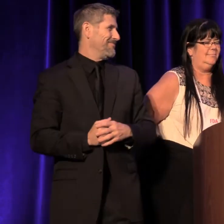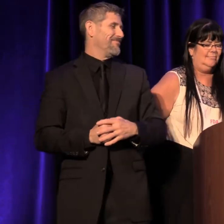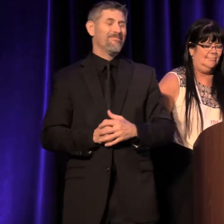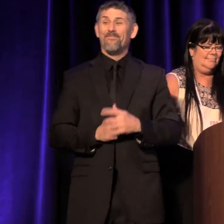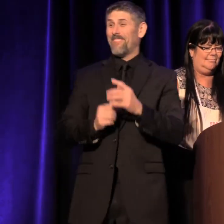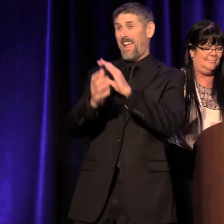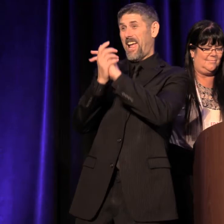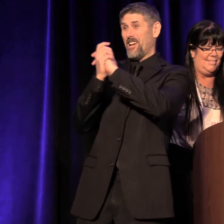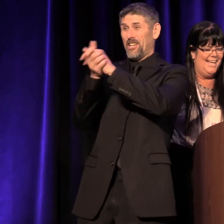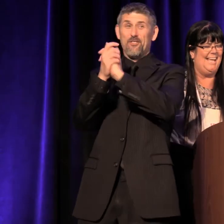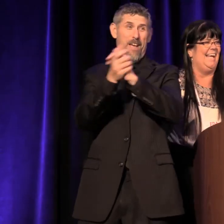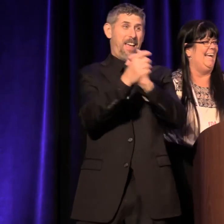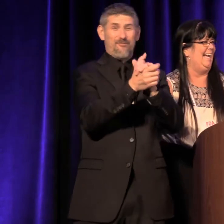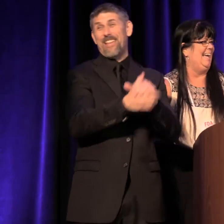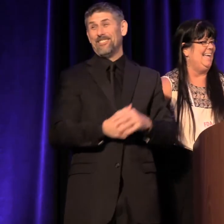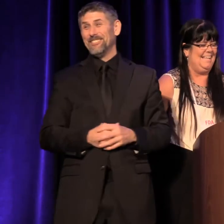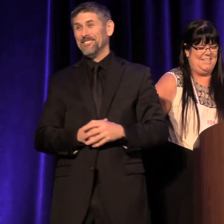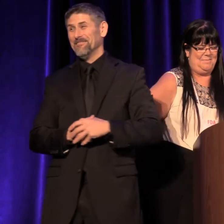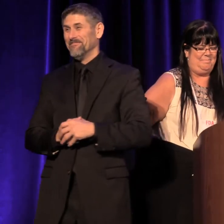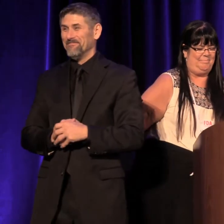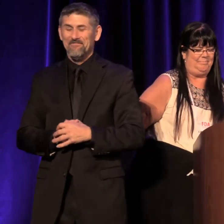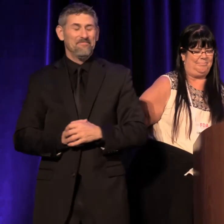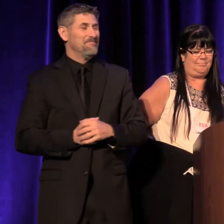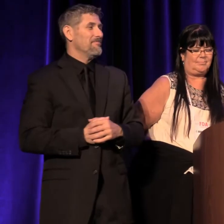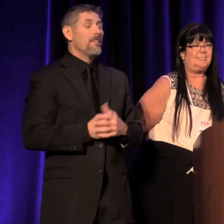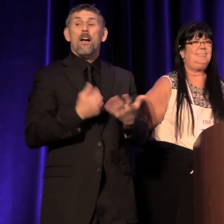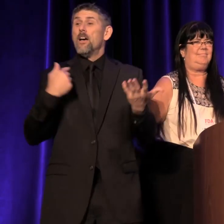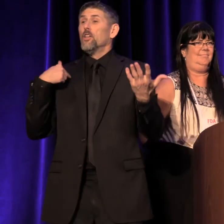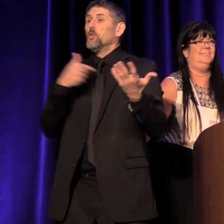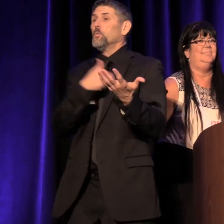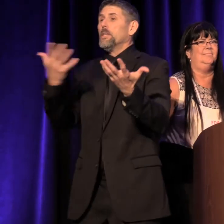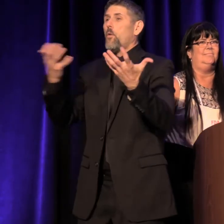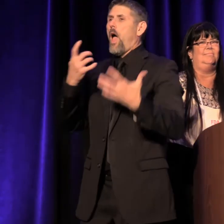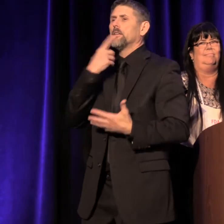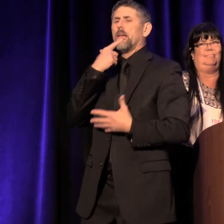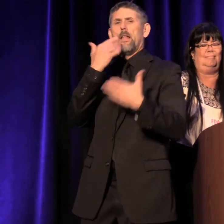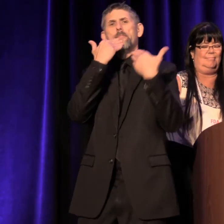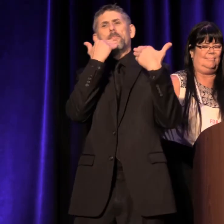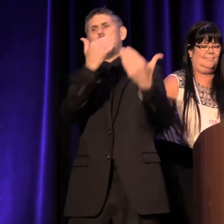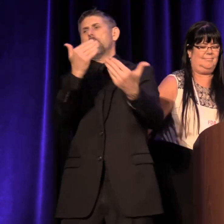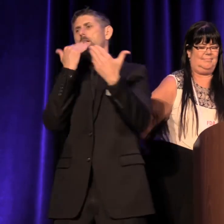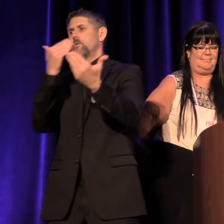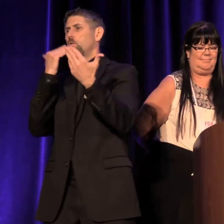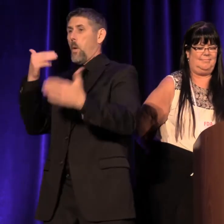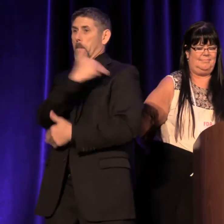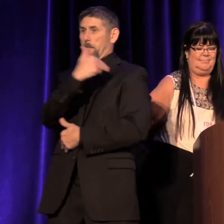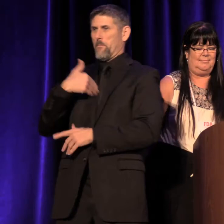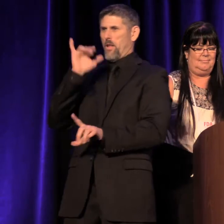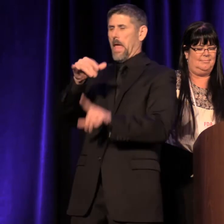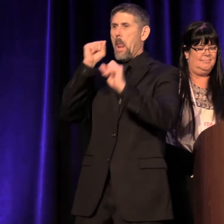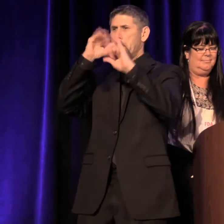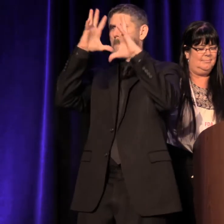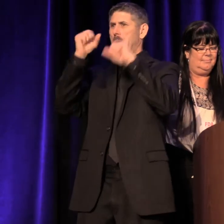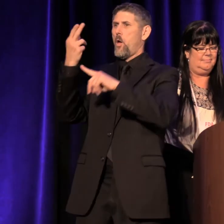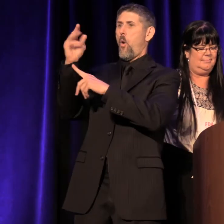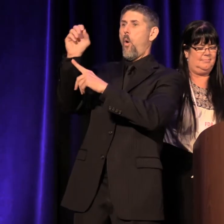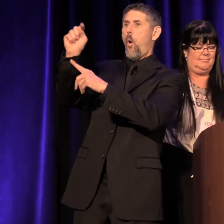Congratulations! (chuckling) So we want to say thank you today to the members of that amazing host committee that made this happen.